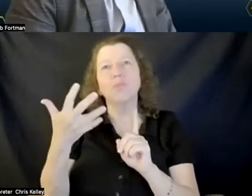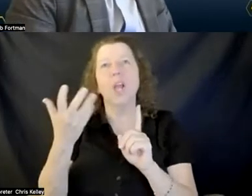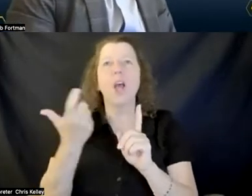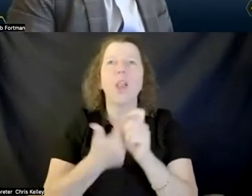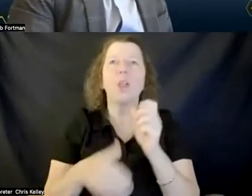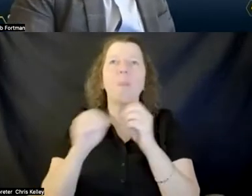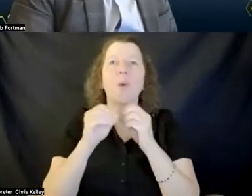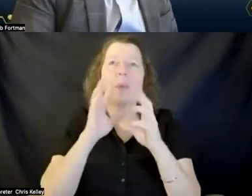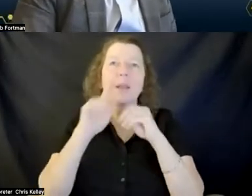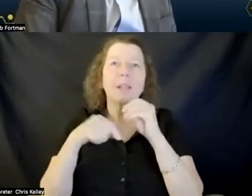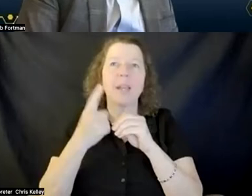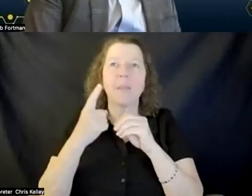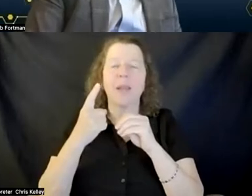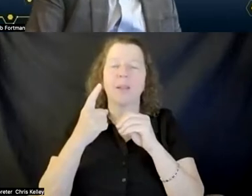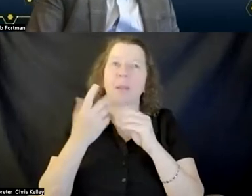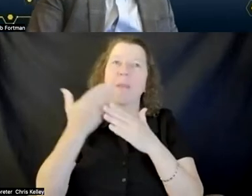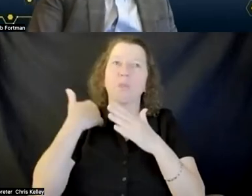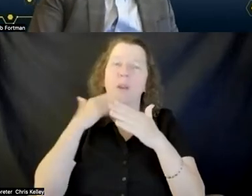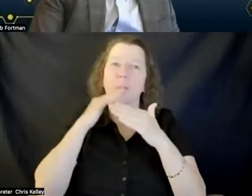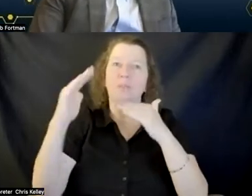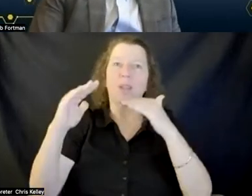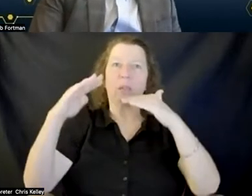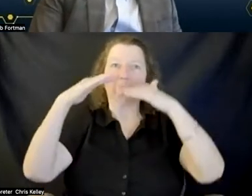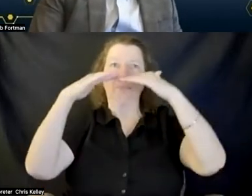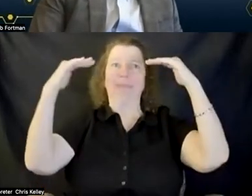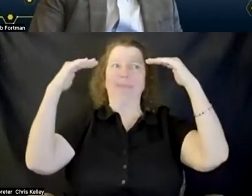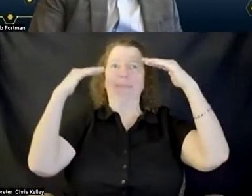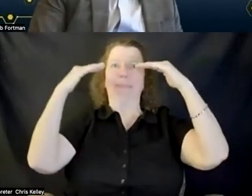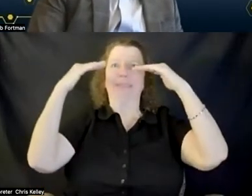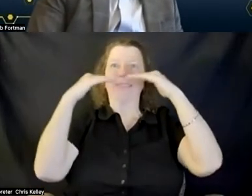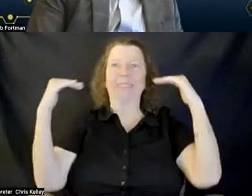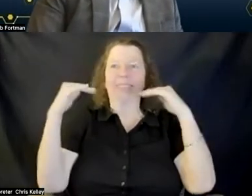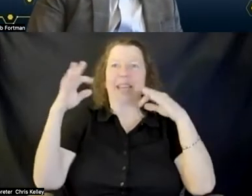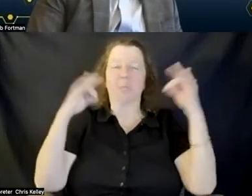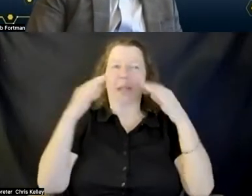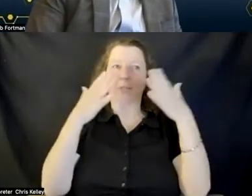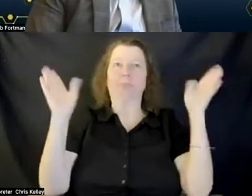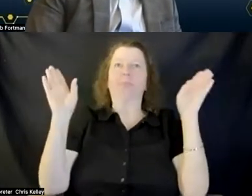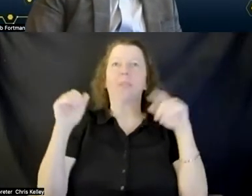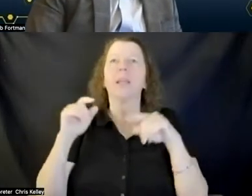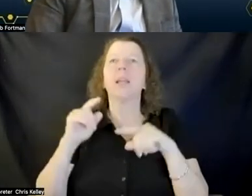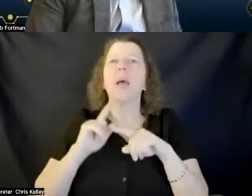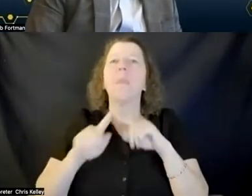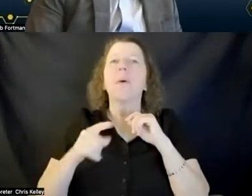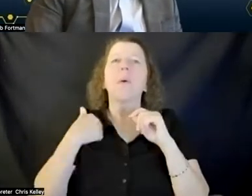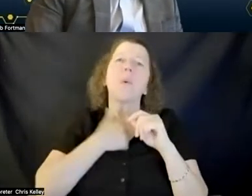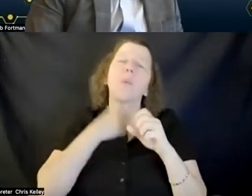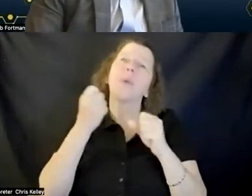at a pretty high level earlier um so you know we used a lot of different tools uh in the uh